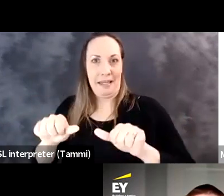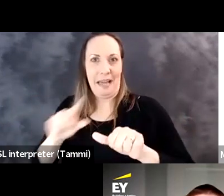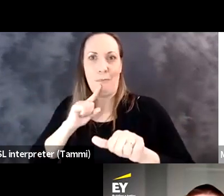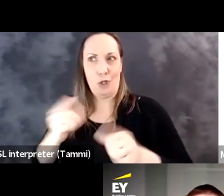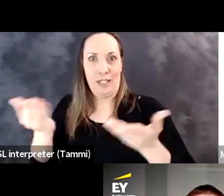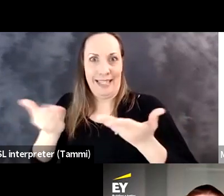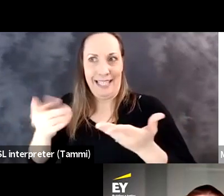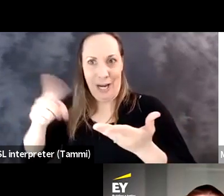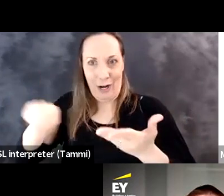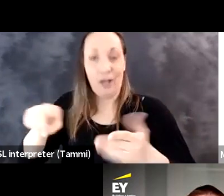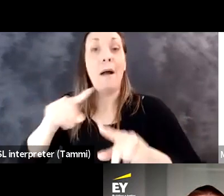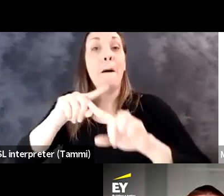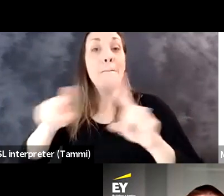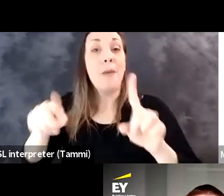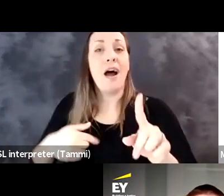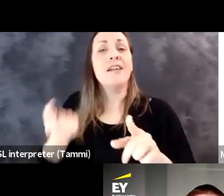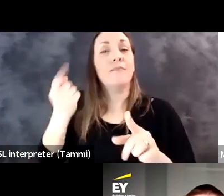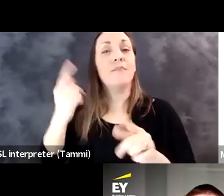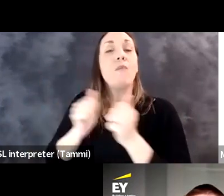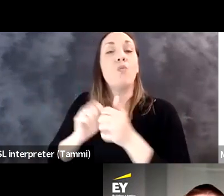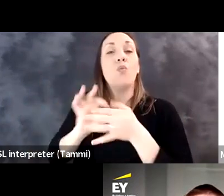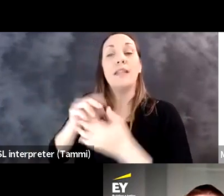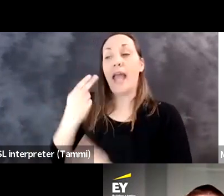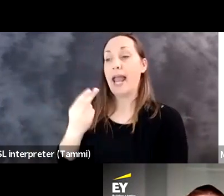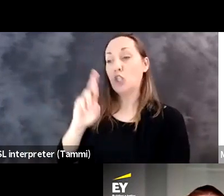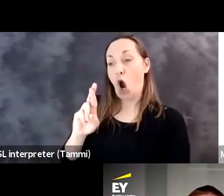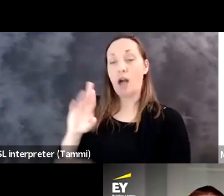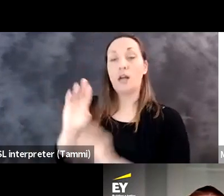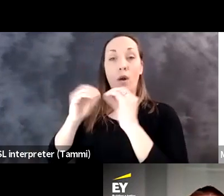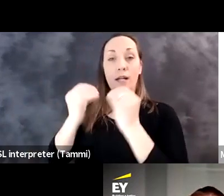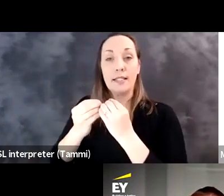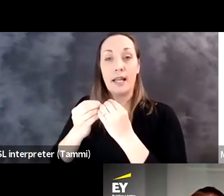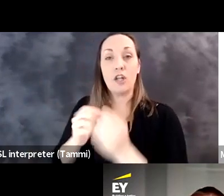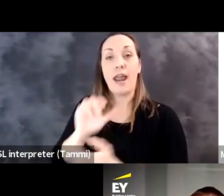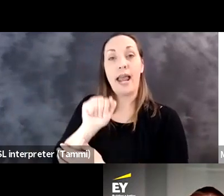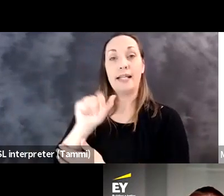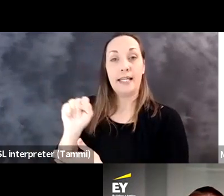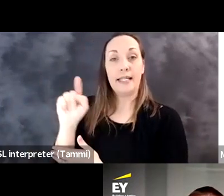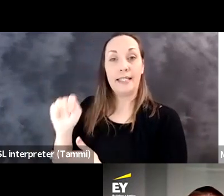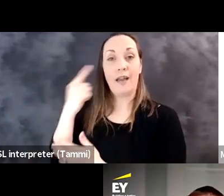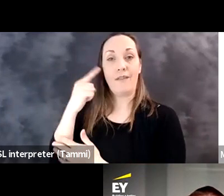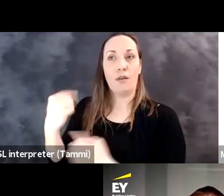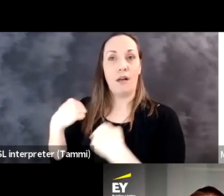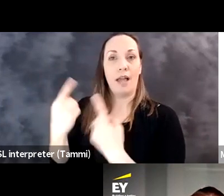today, she's our chief executive officer of Ability, I'm sure she's here somewhere.